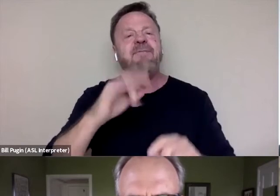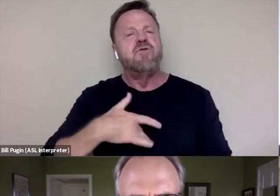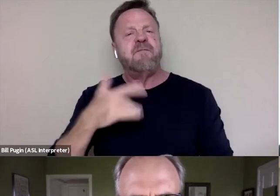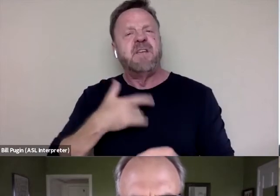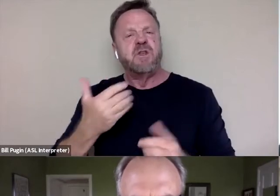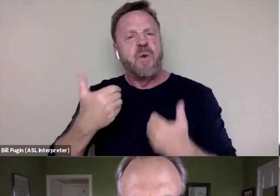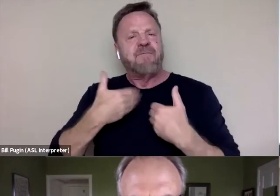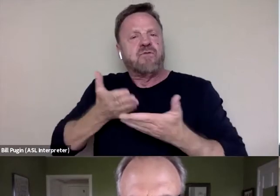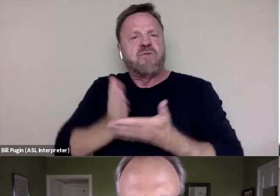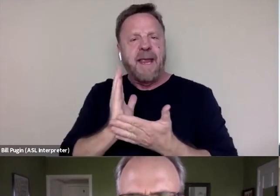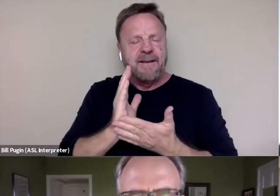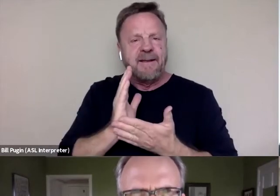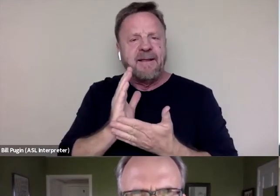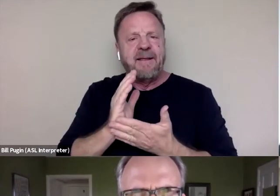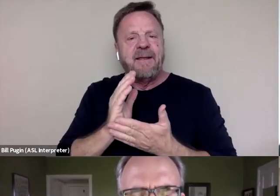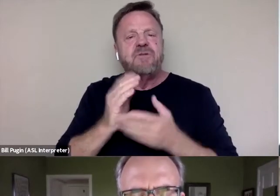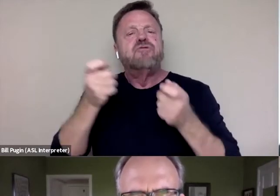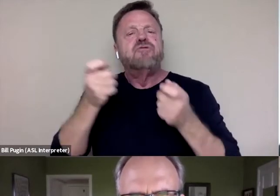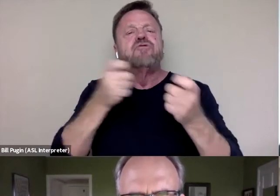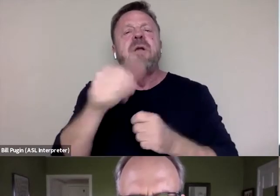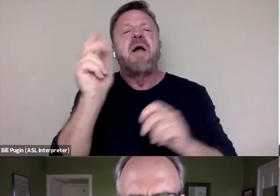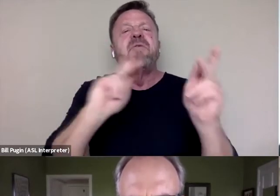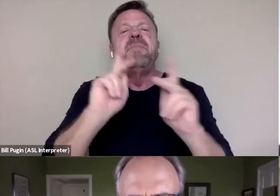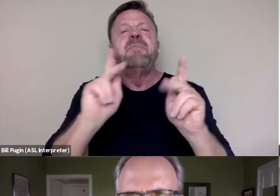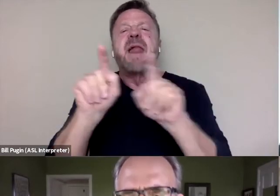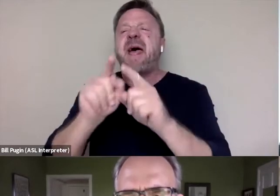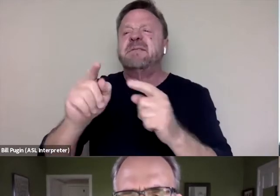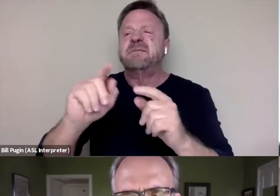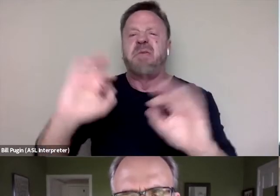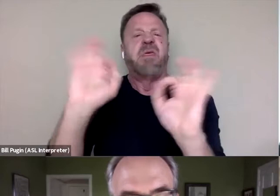and to treat other people as property, that opens the door.